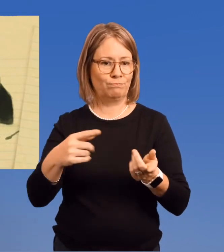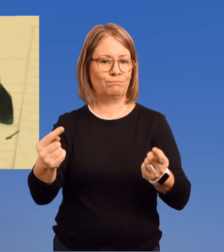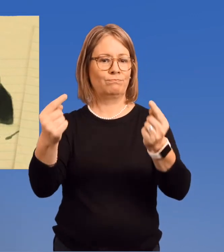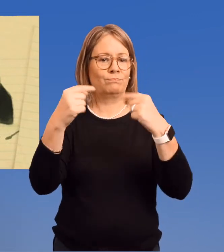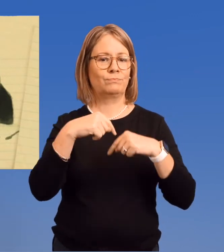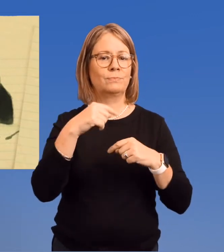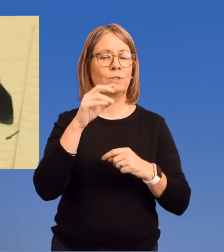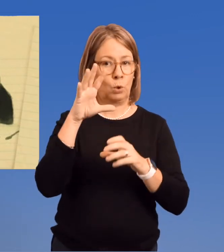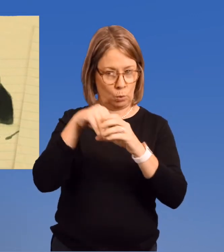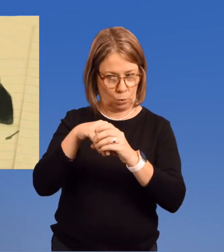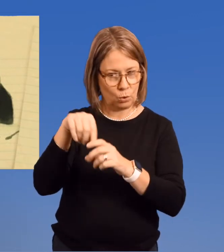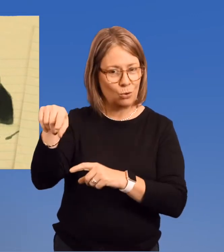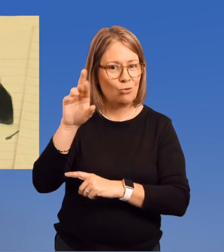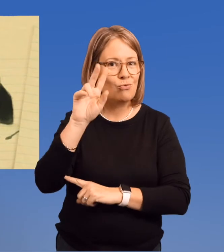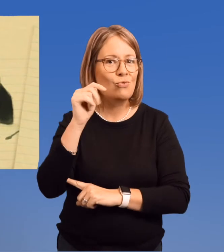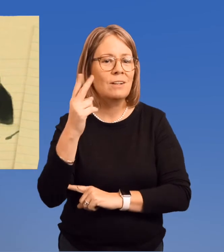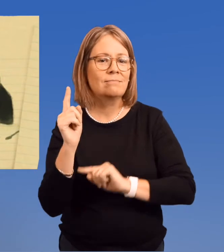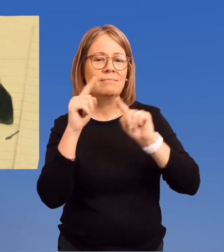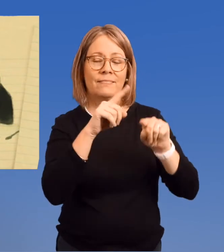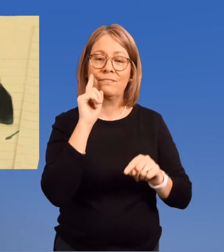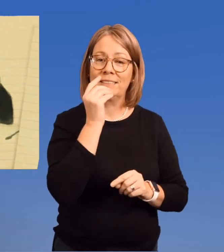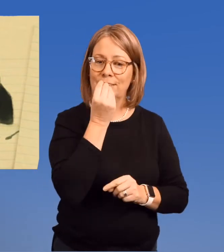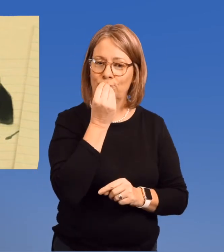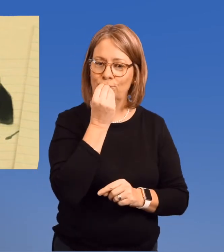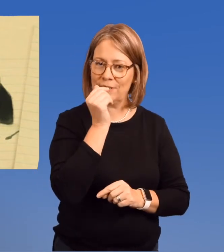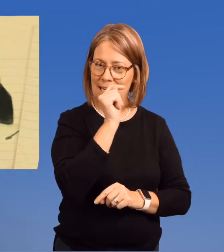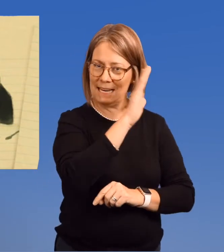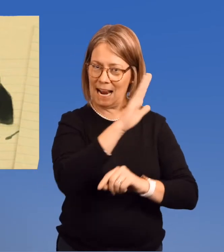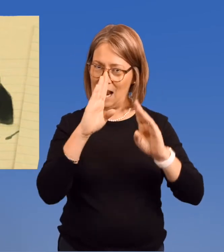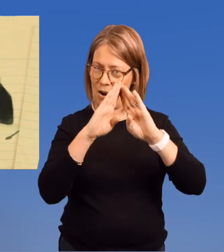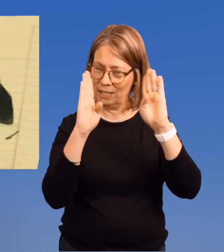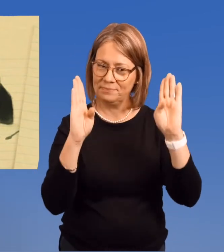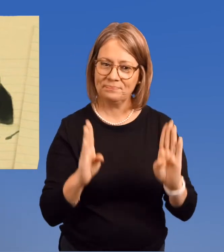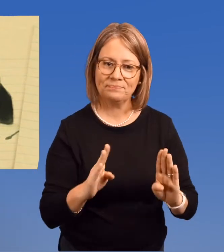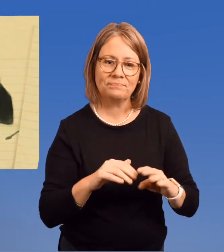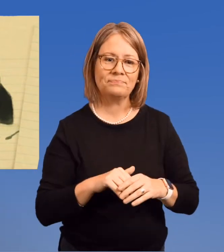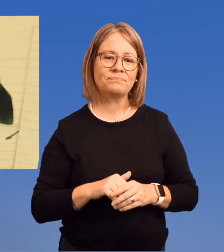to a dinner at his house.